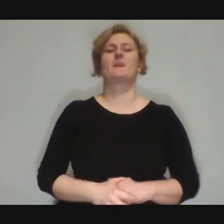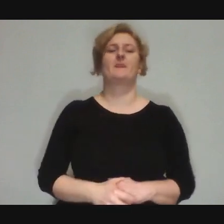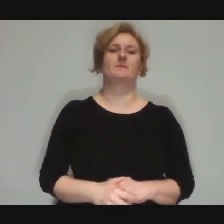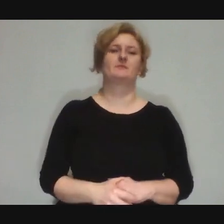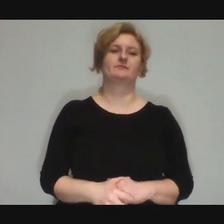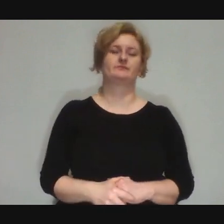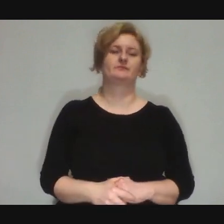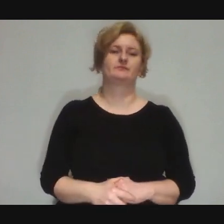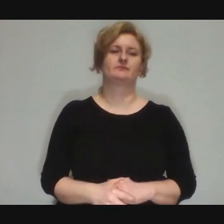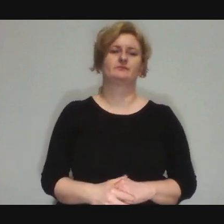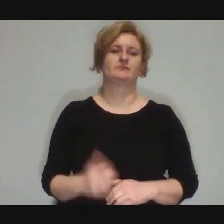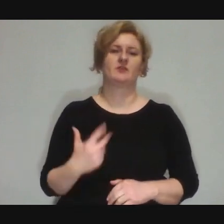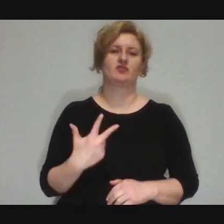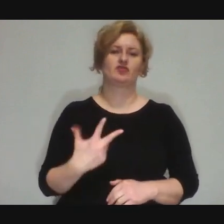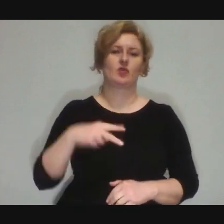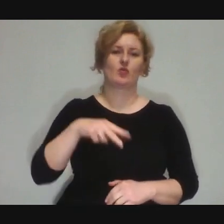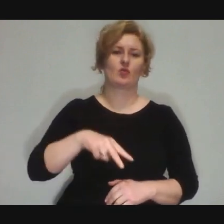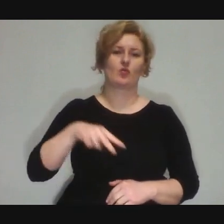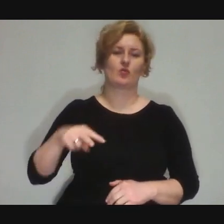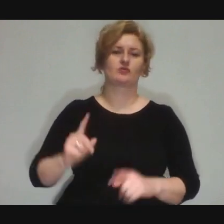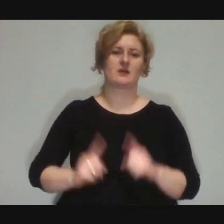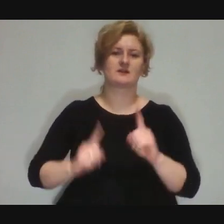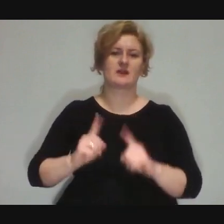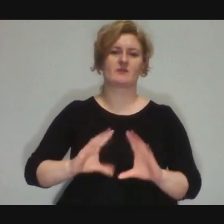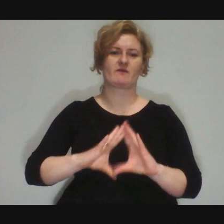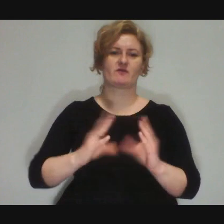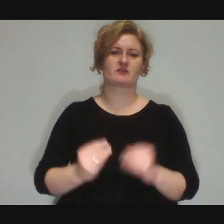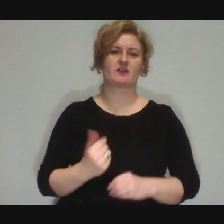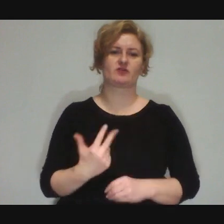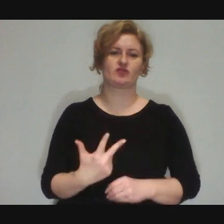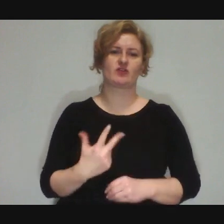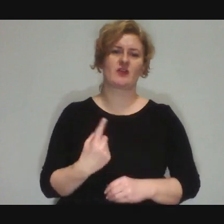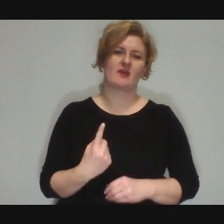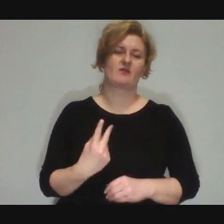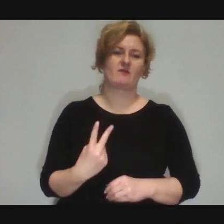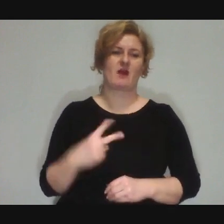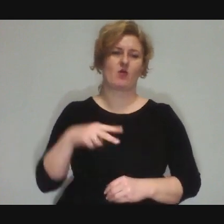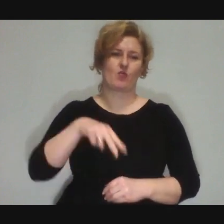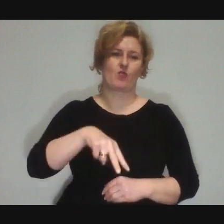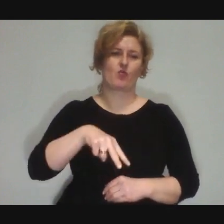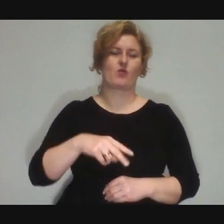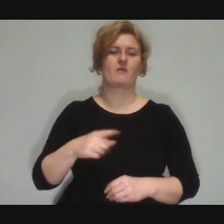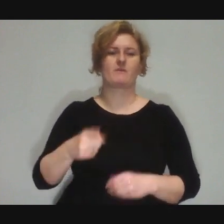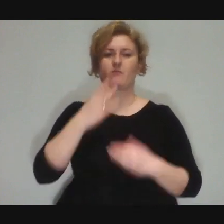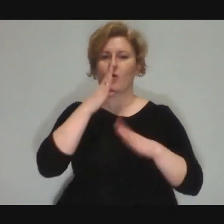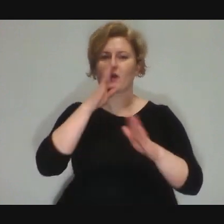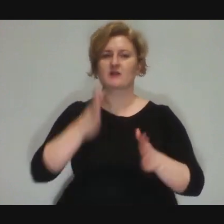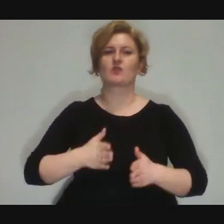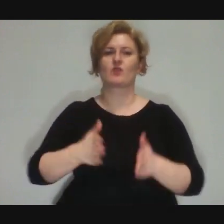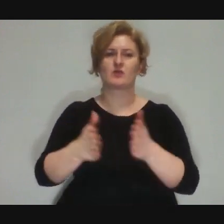These sometimes all three, sometimes two a, sometimes one. They are in street shows like this.